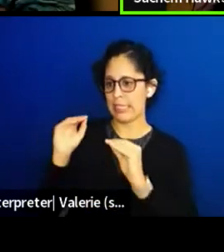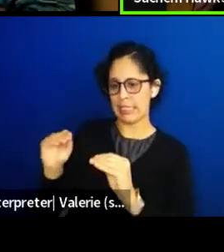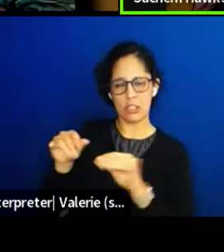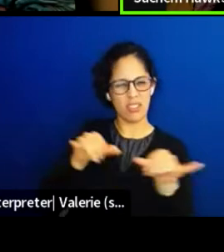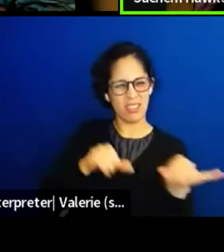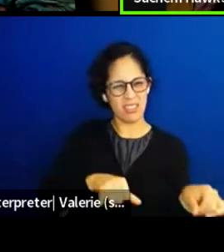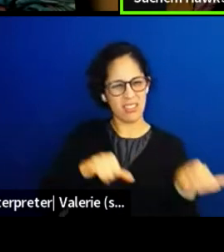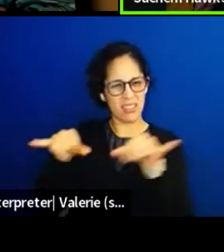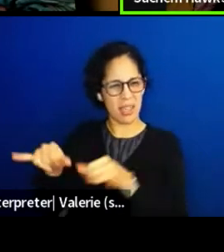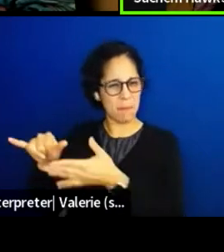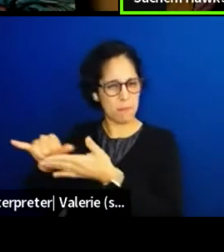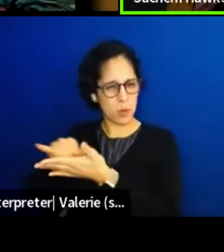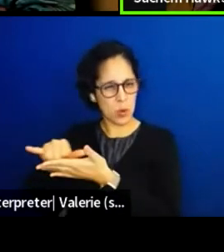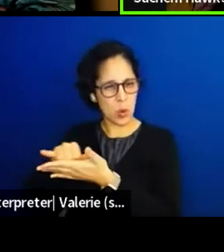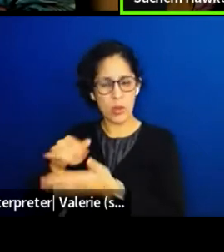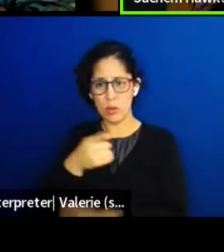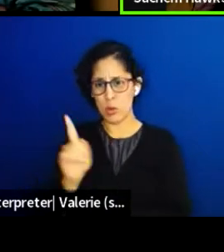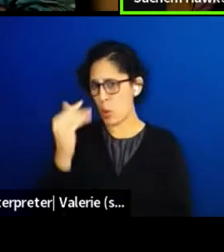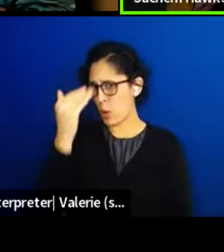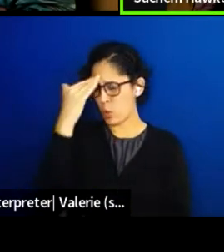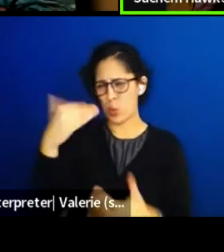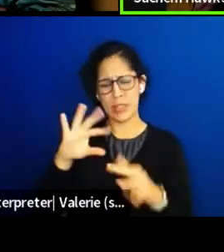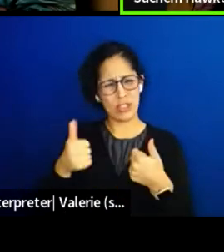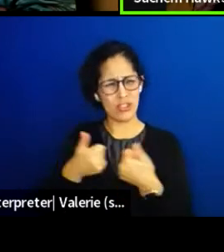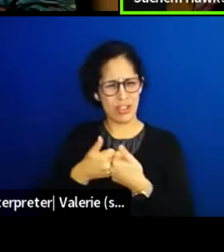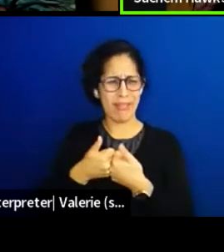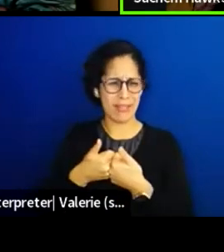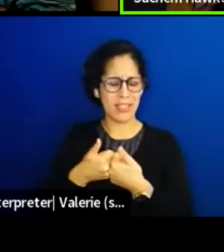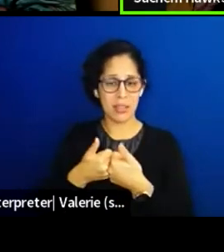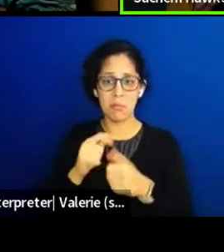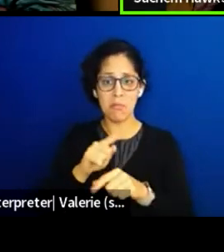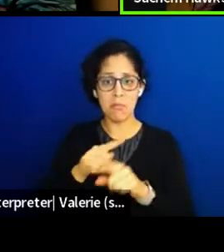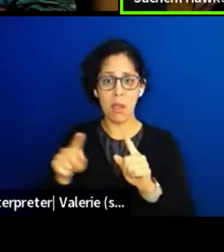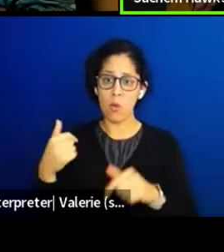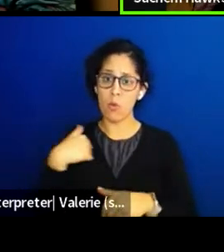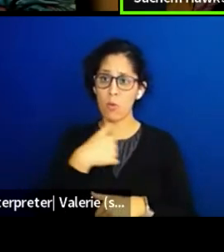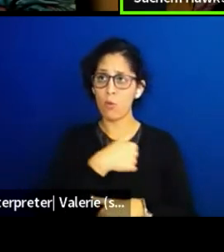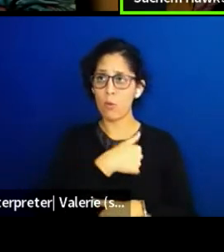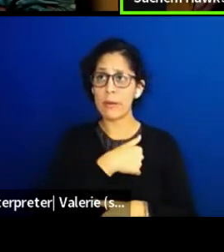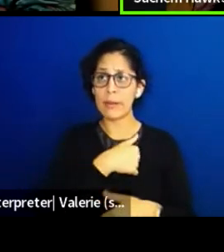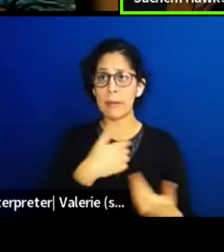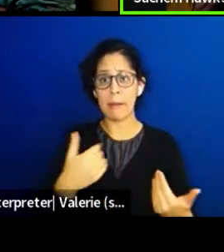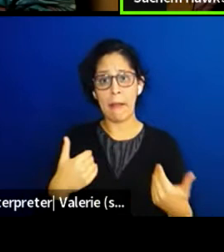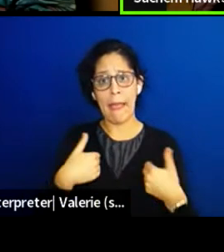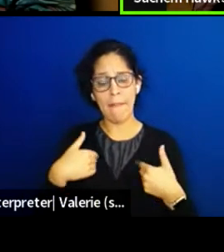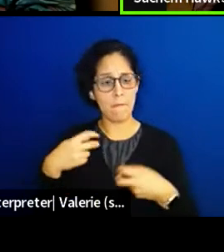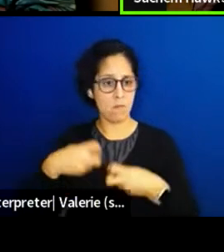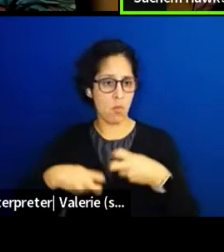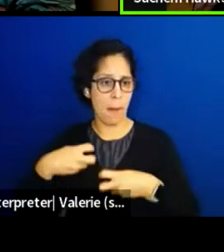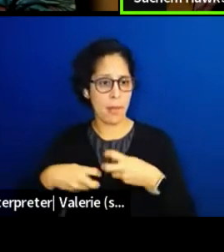which as you know, it's very difficult, but we do have the problem now with Bolsonaro